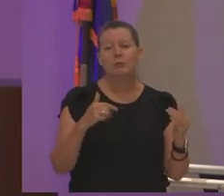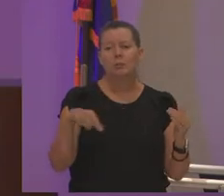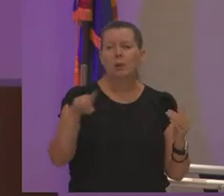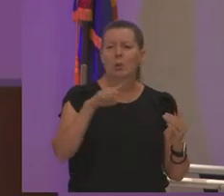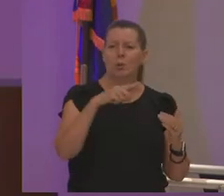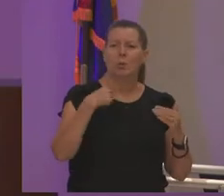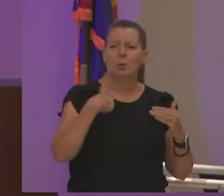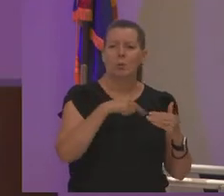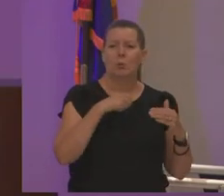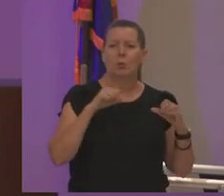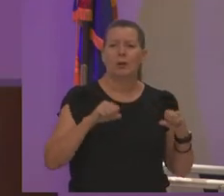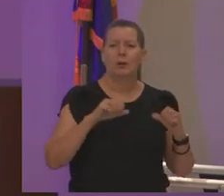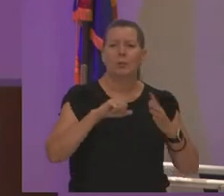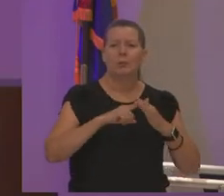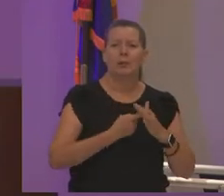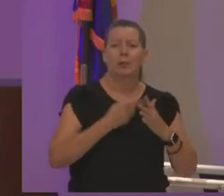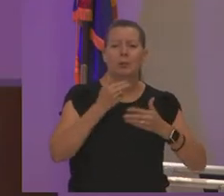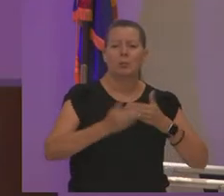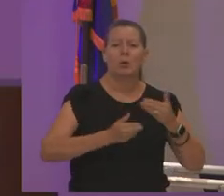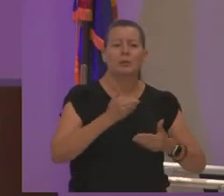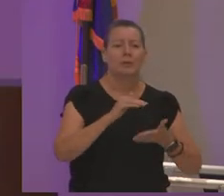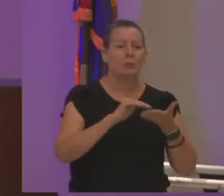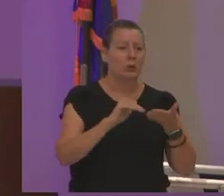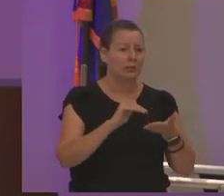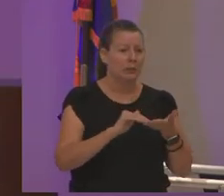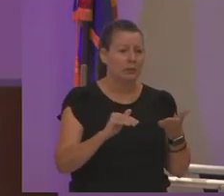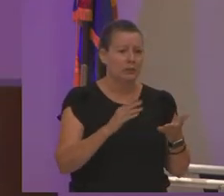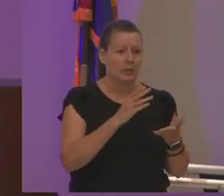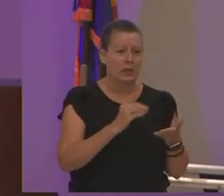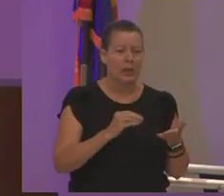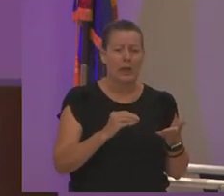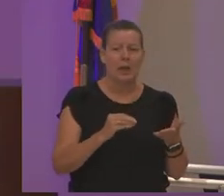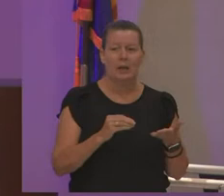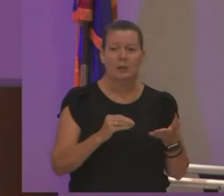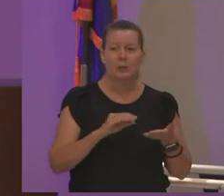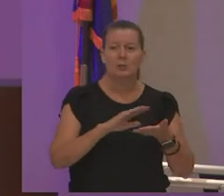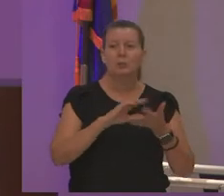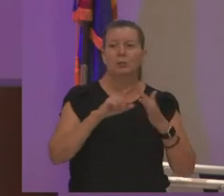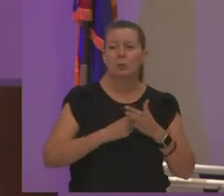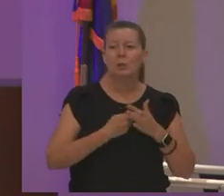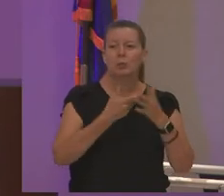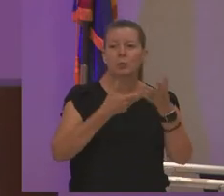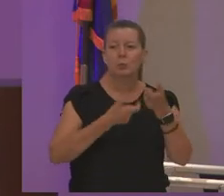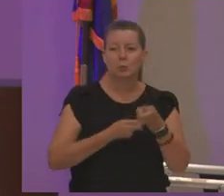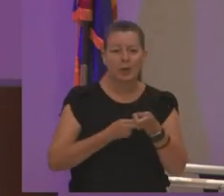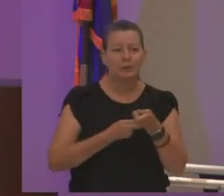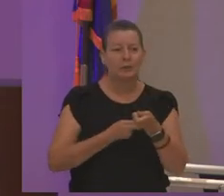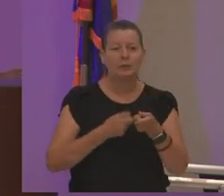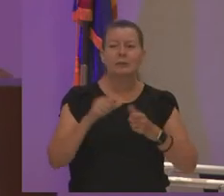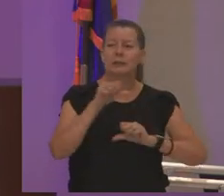of forgiveness and the process to begin to trust each other again because all of the wonderful